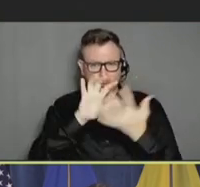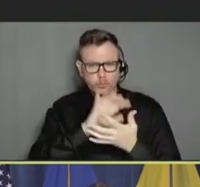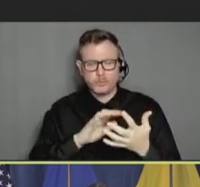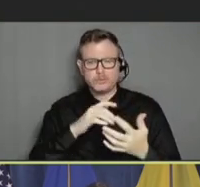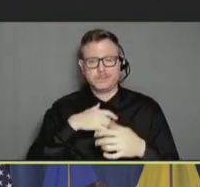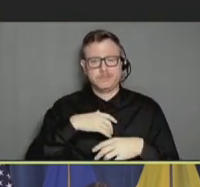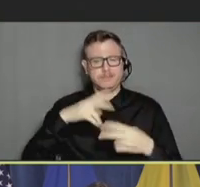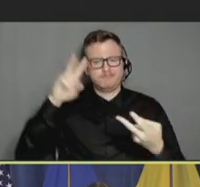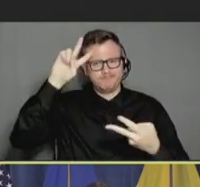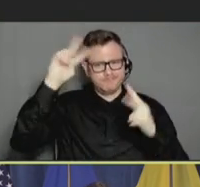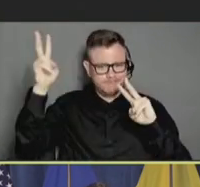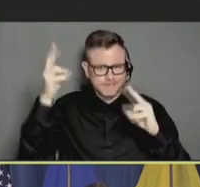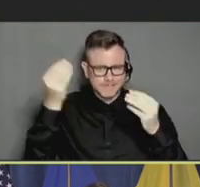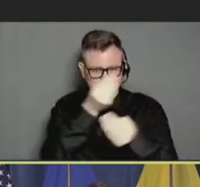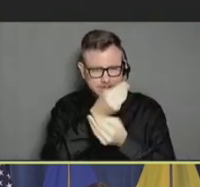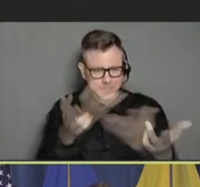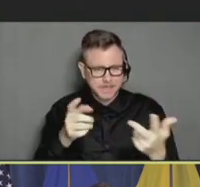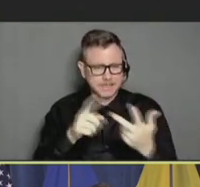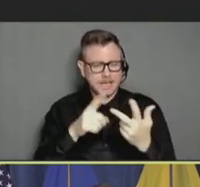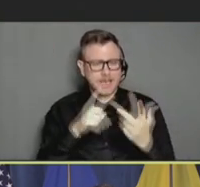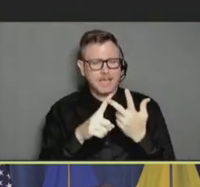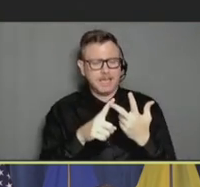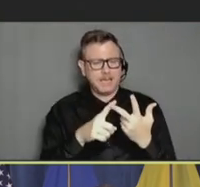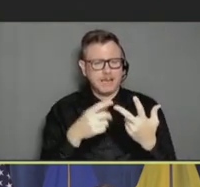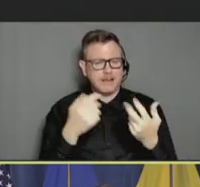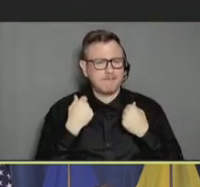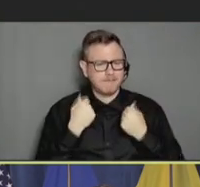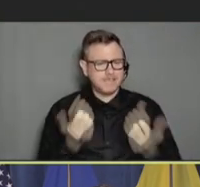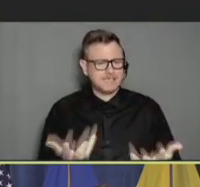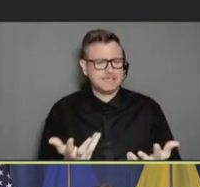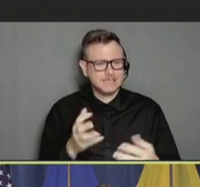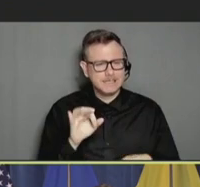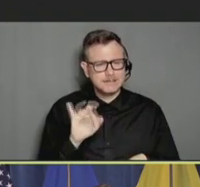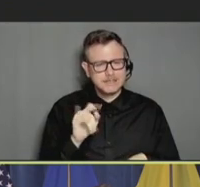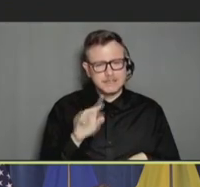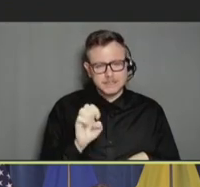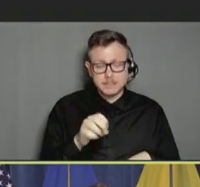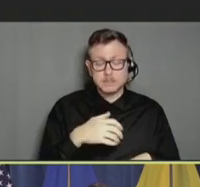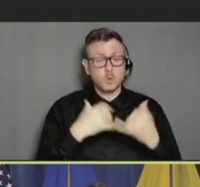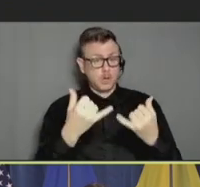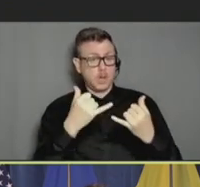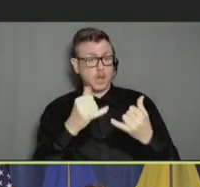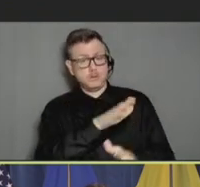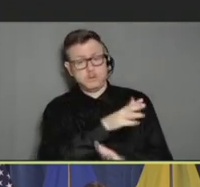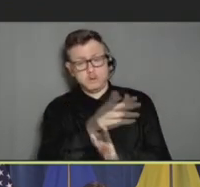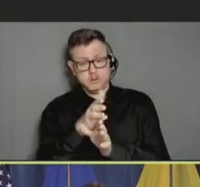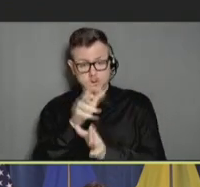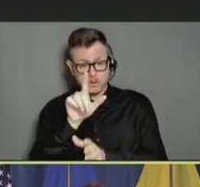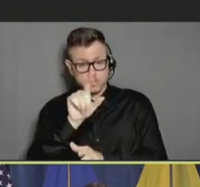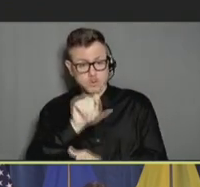really, fatigue as well. So, fast forward to 2022, we asked the same